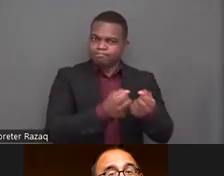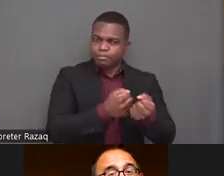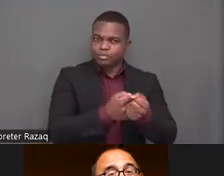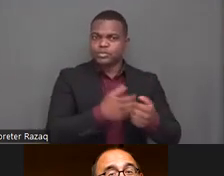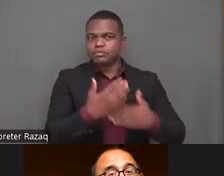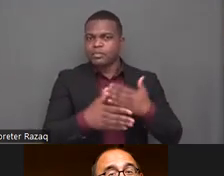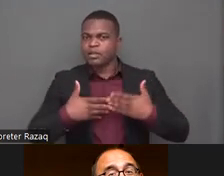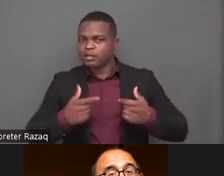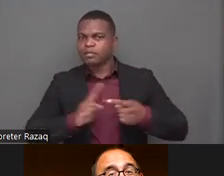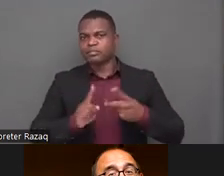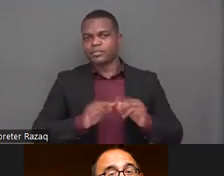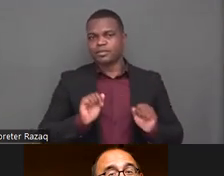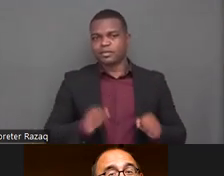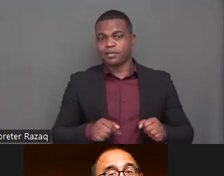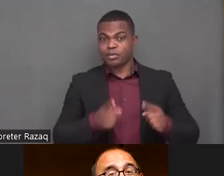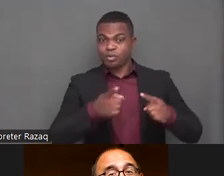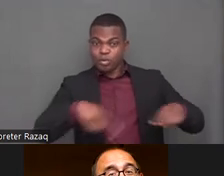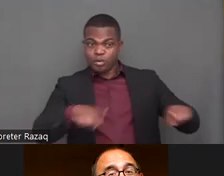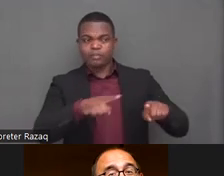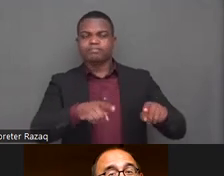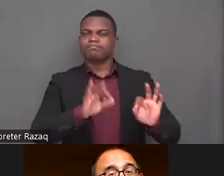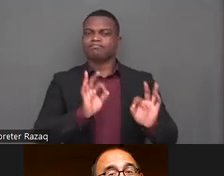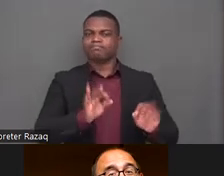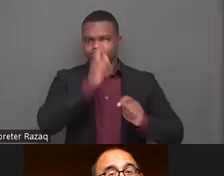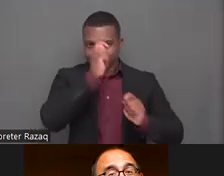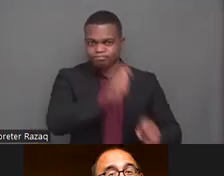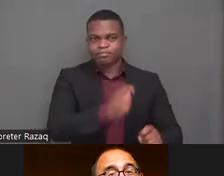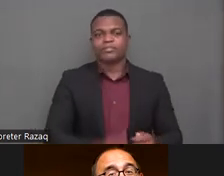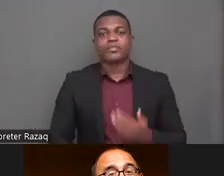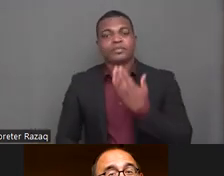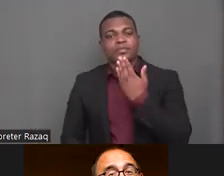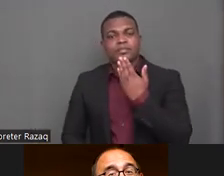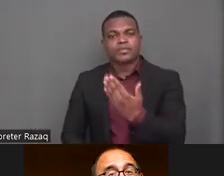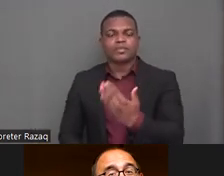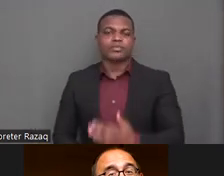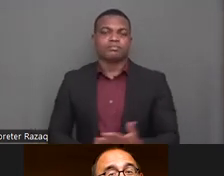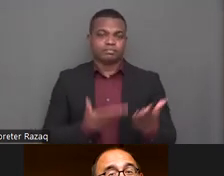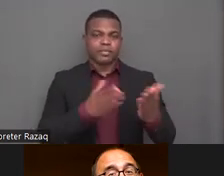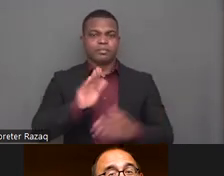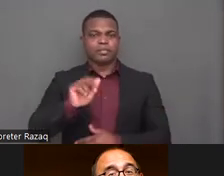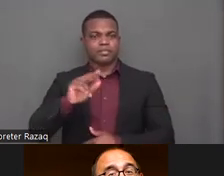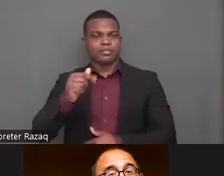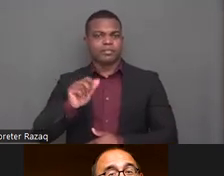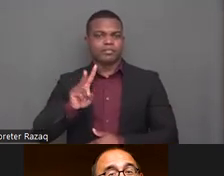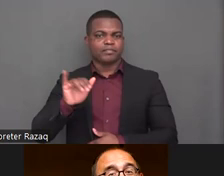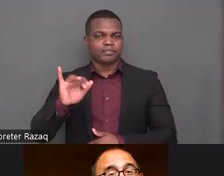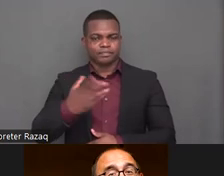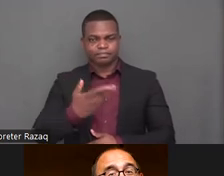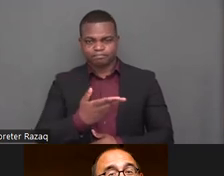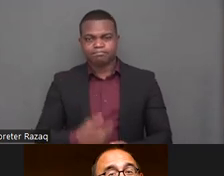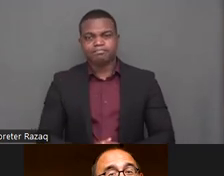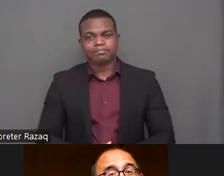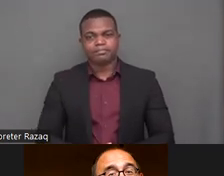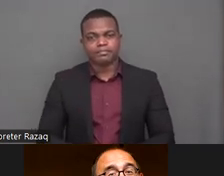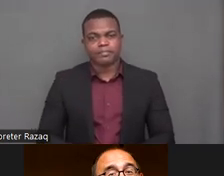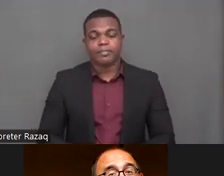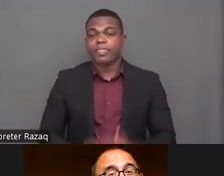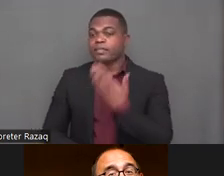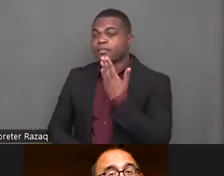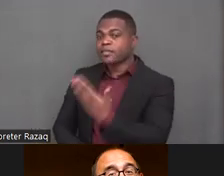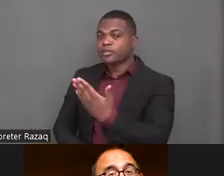thank you so much tina um there is the advocacy position uh emerging that if we do a lot of